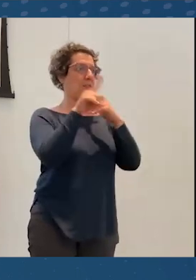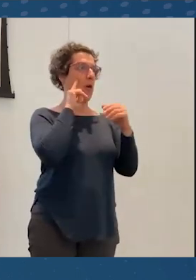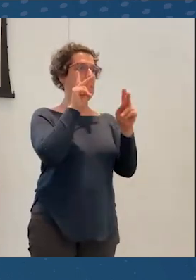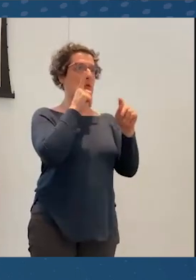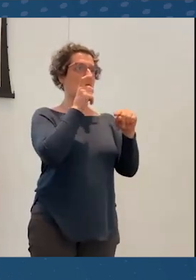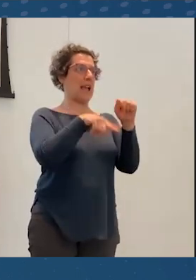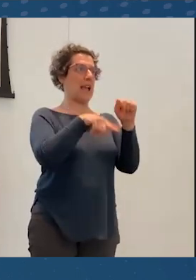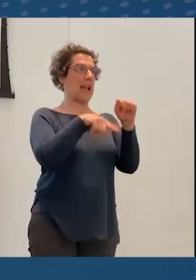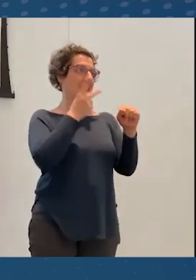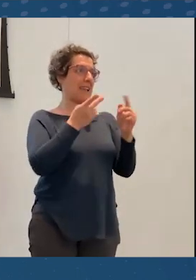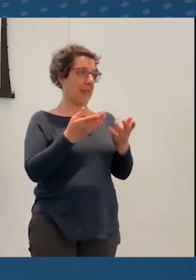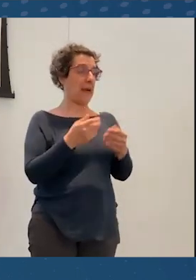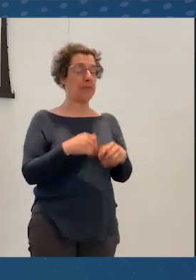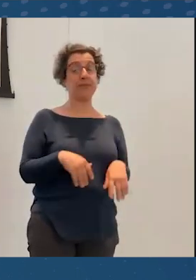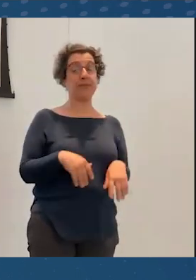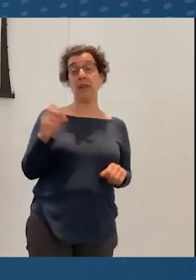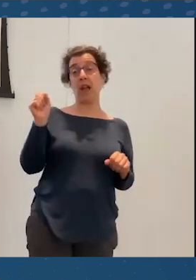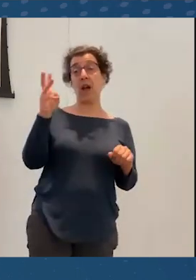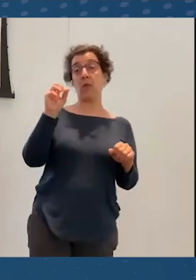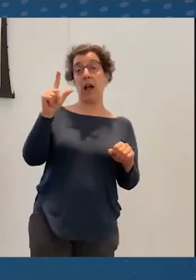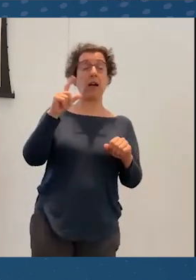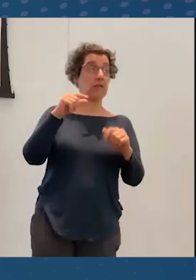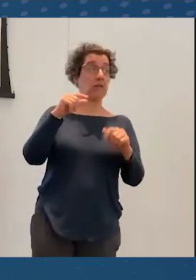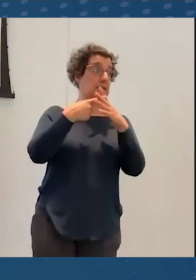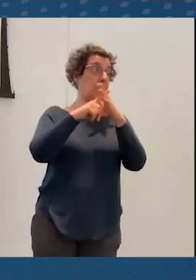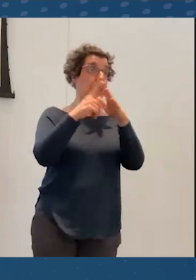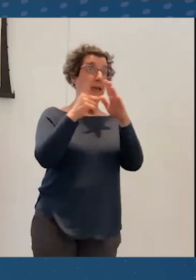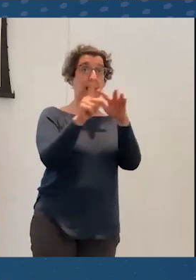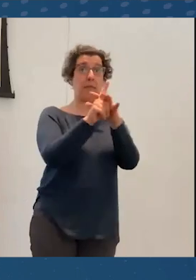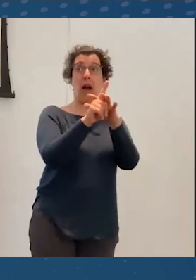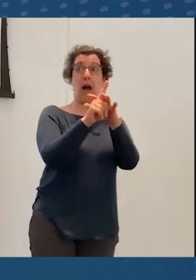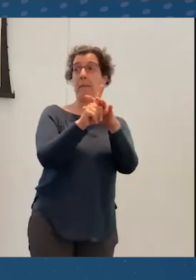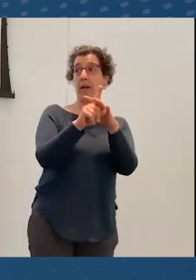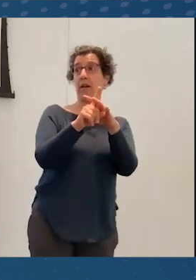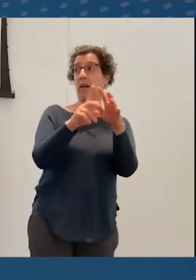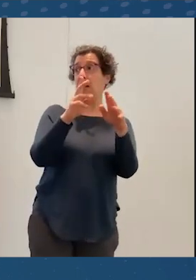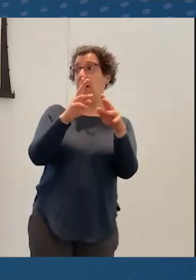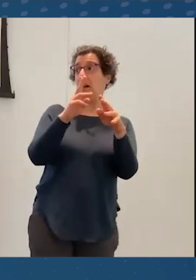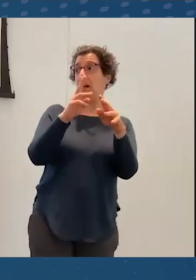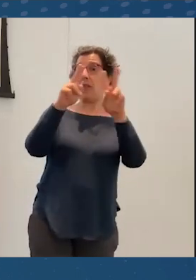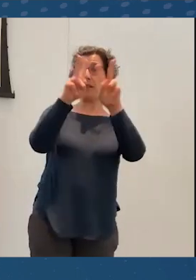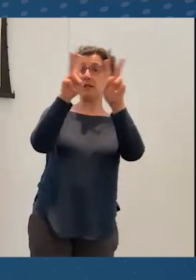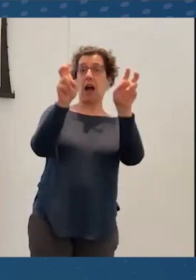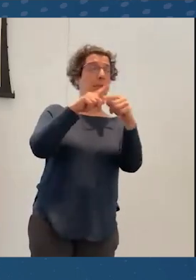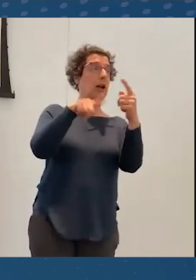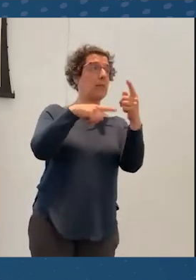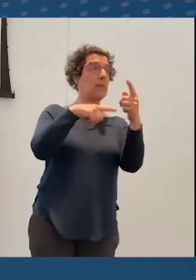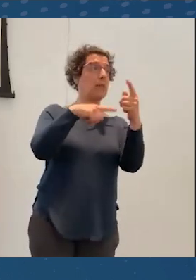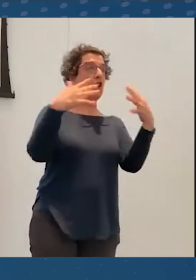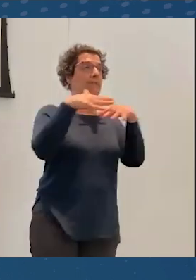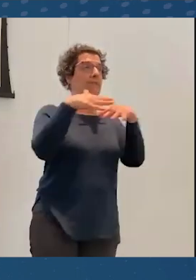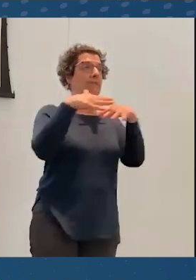Well, this was something that came up under the topic of the convergence accelerator grant.